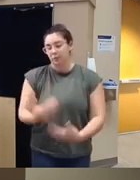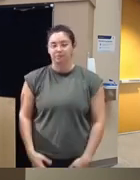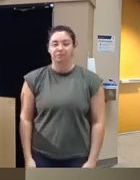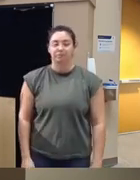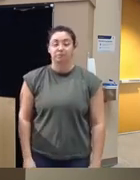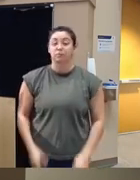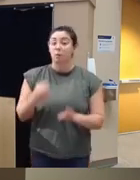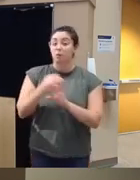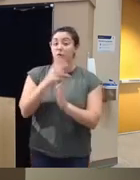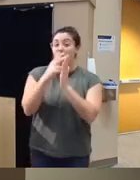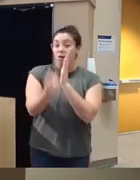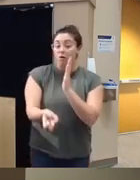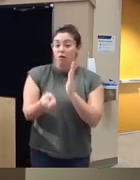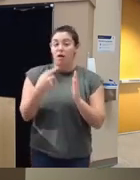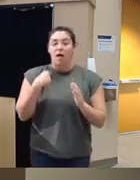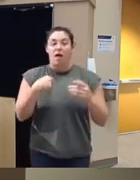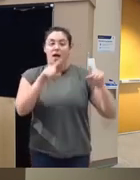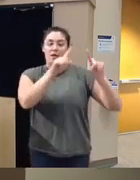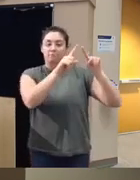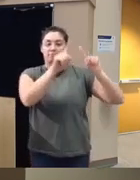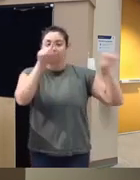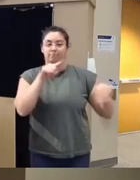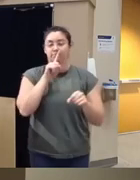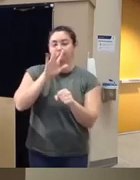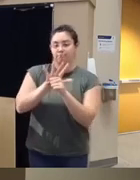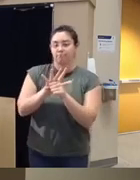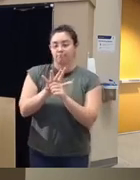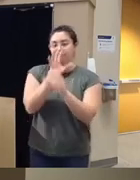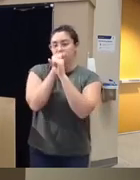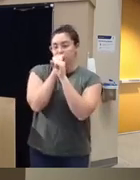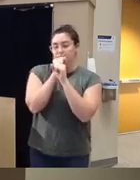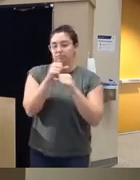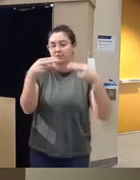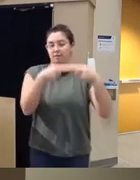I believe there's some disclosure slides I have to go through with you um this is the the topic